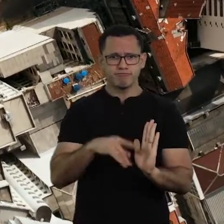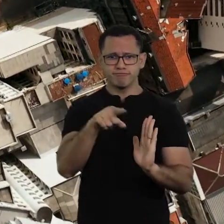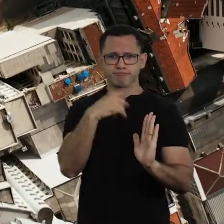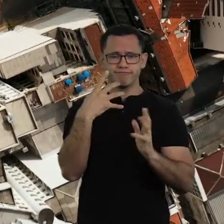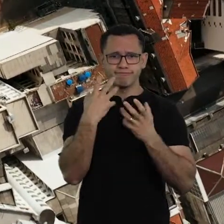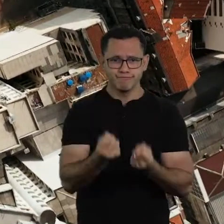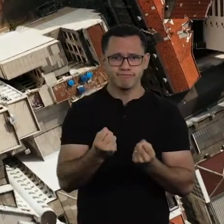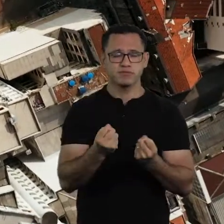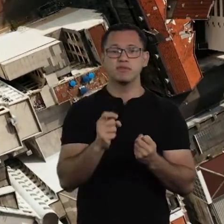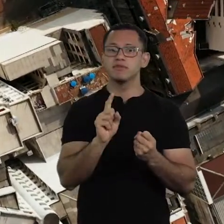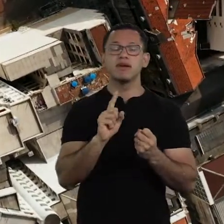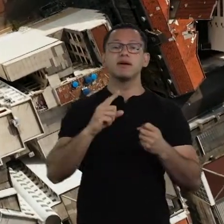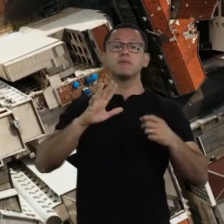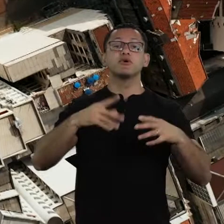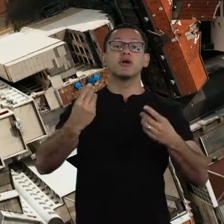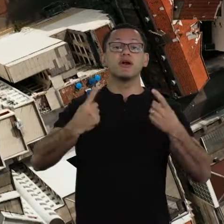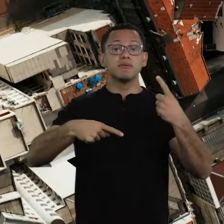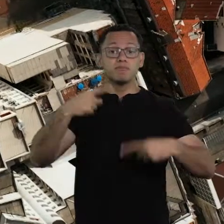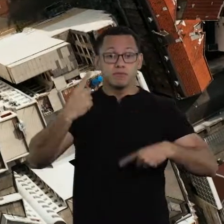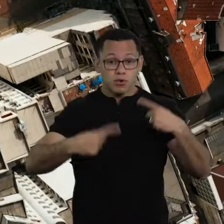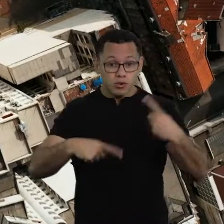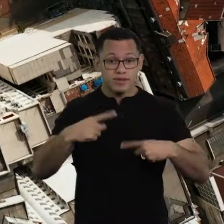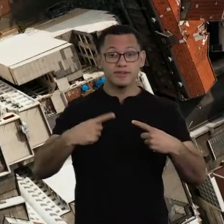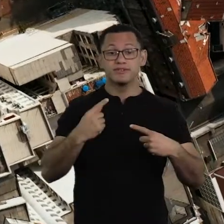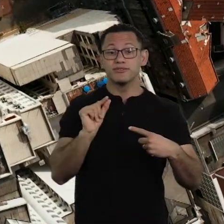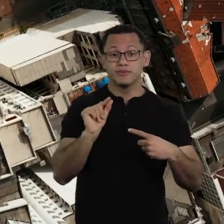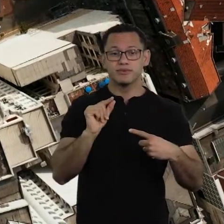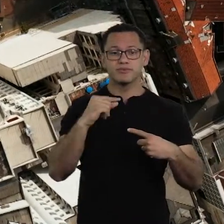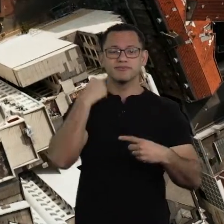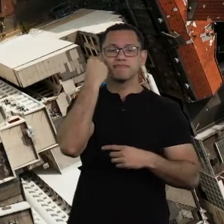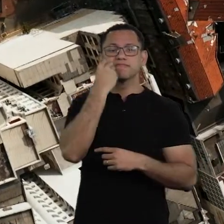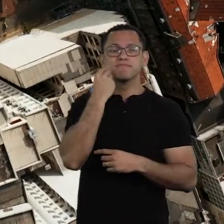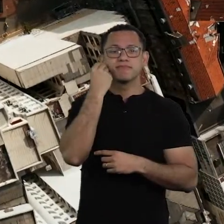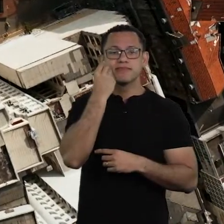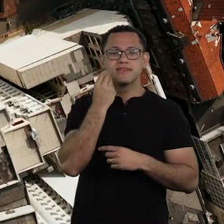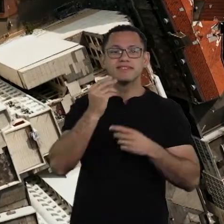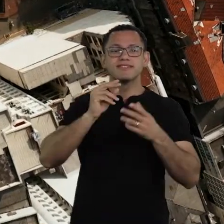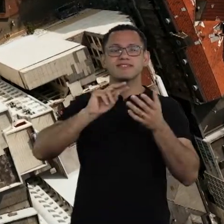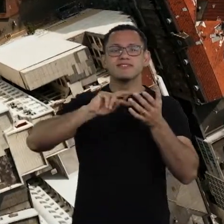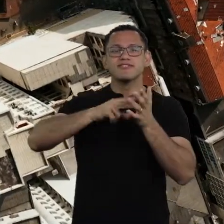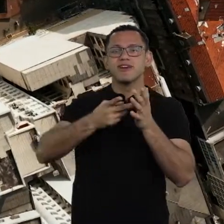a political life that equals an experience of freedom,